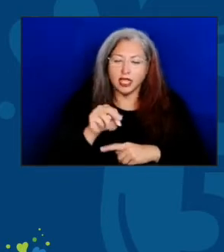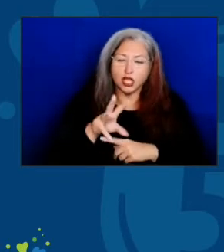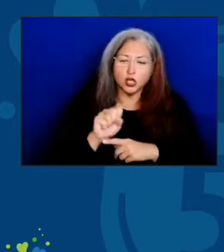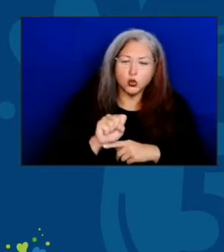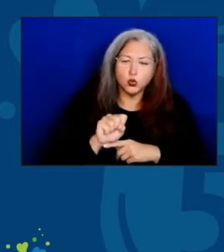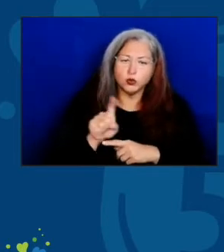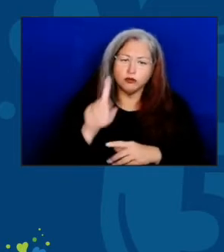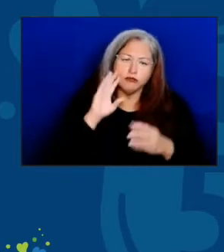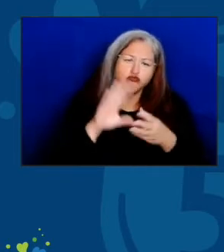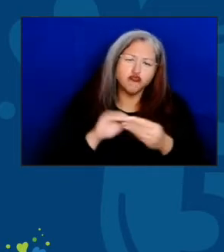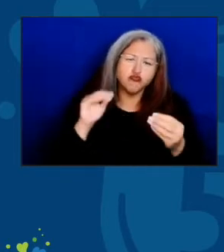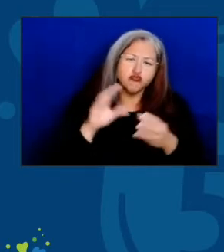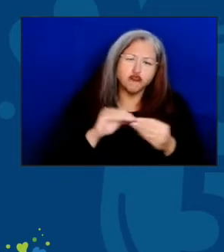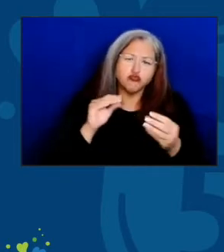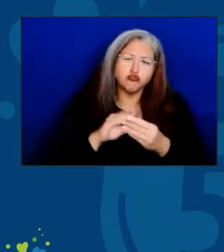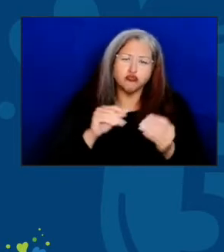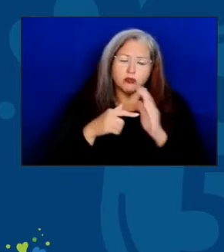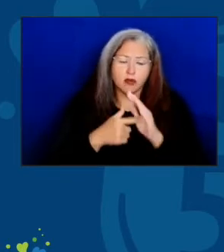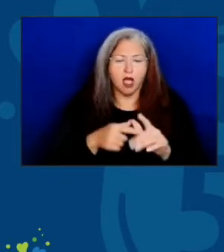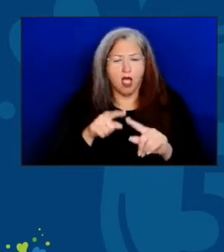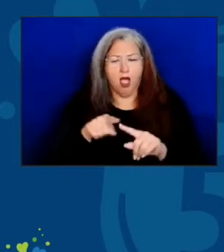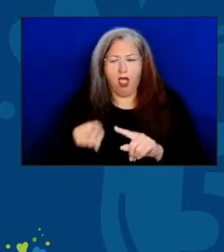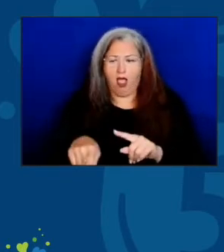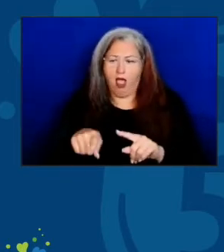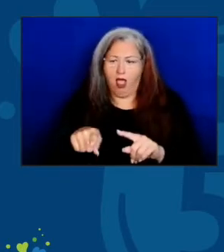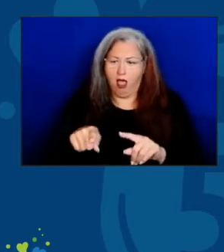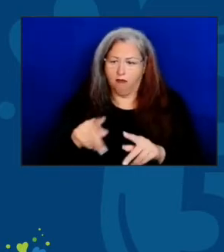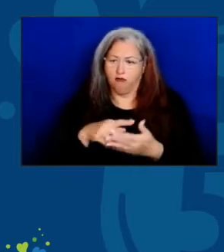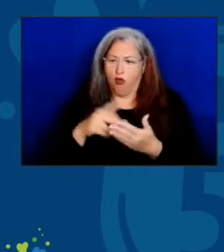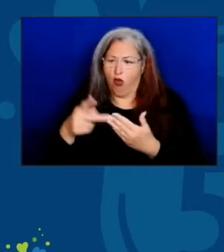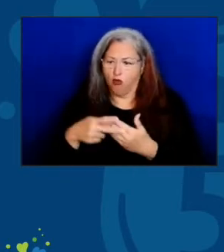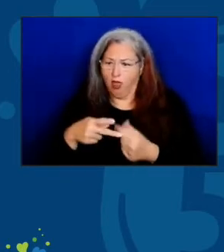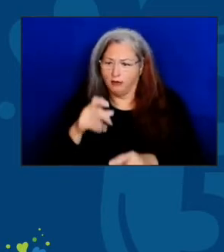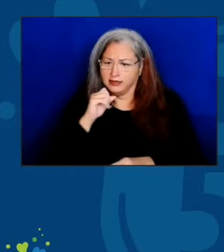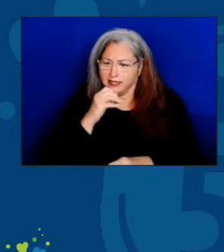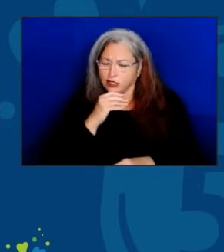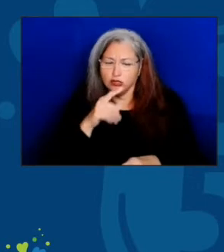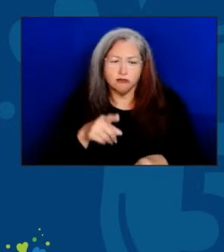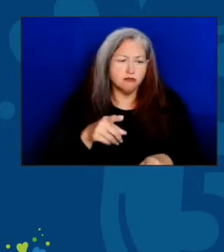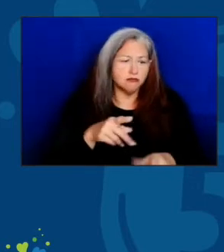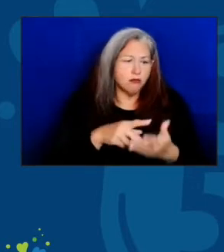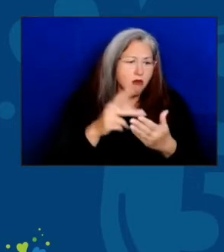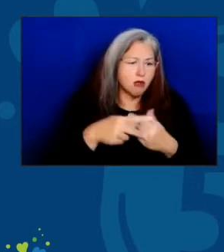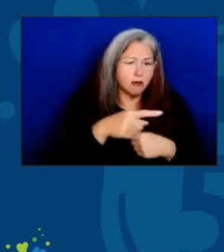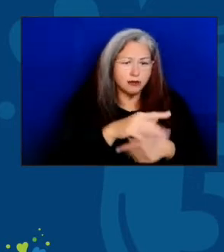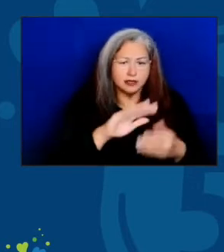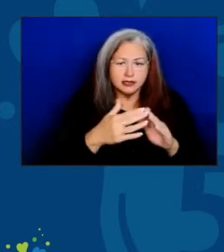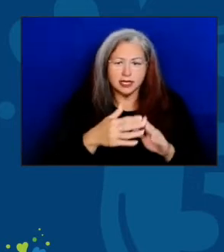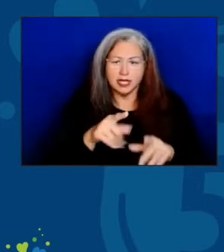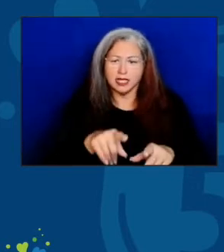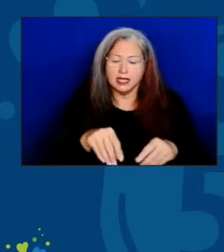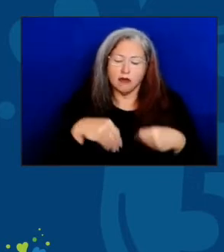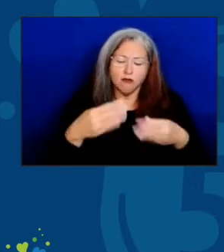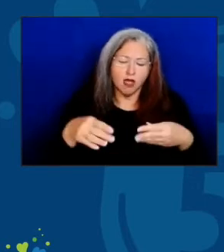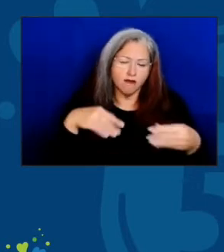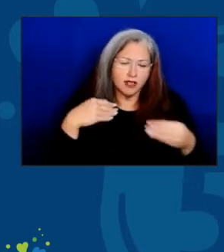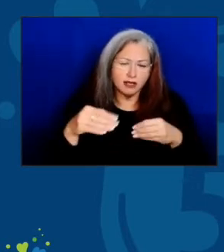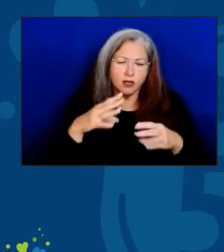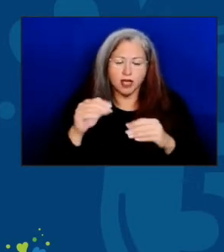of yet another Senior Nutrition Program in some town or city that employed flexible and creative approaches